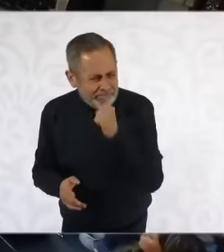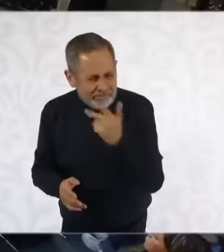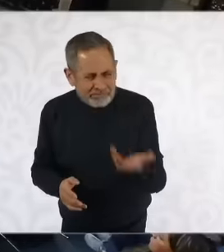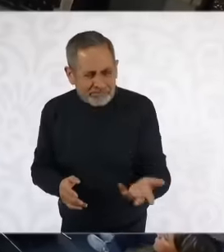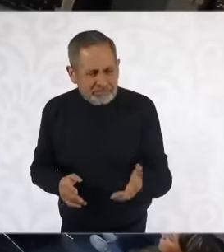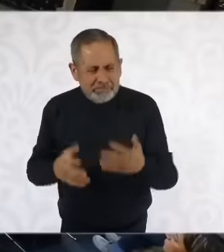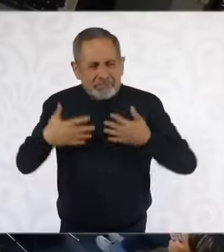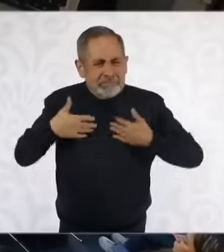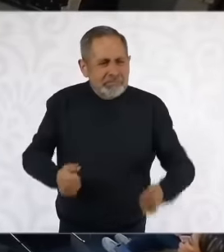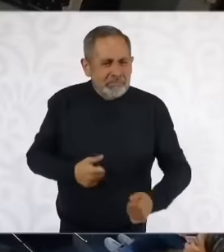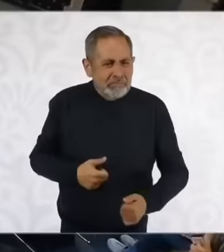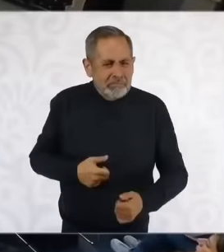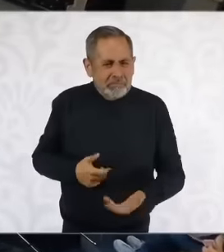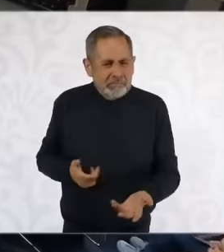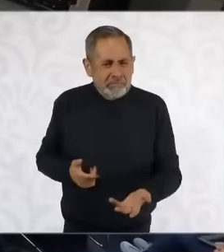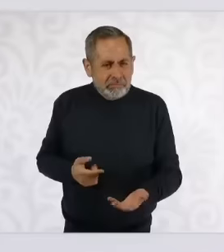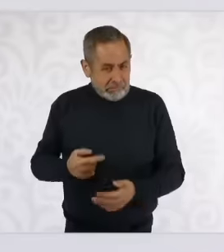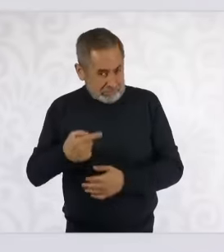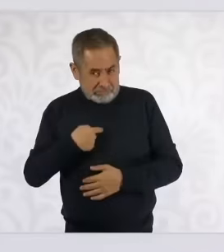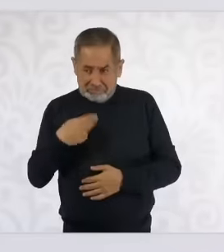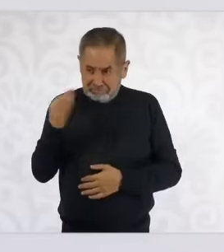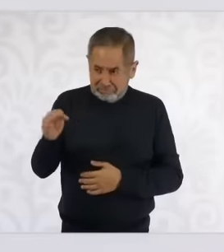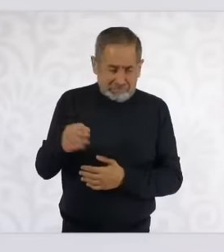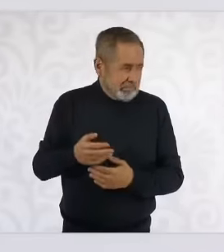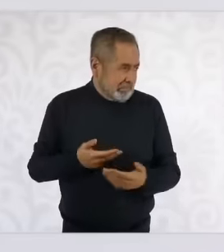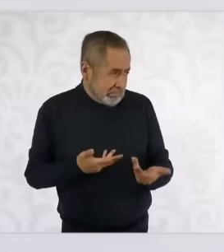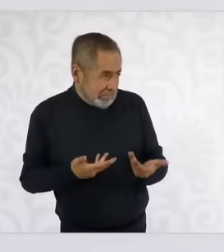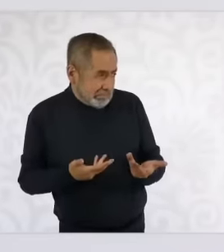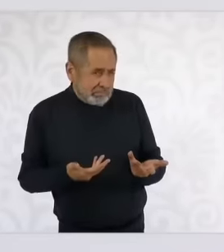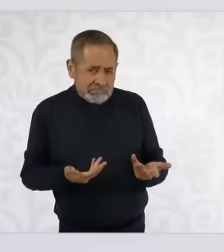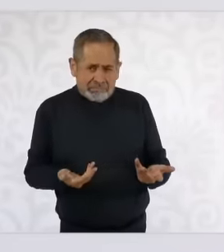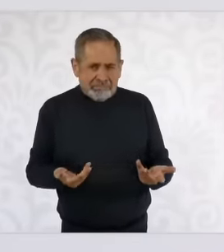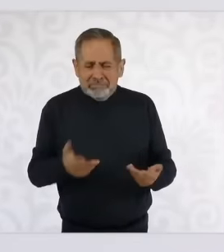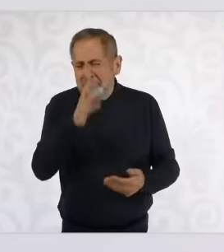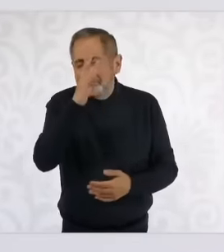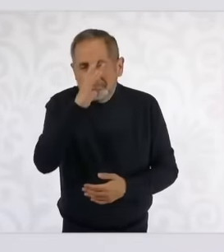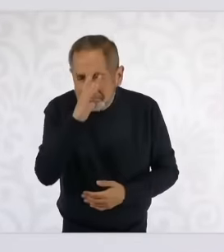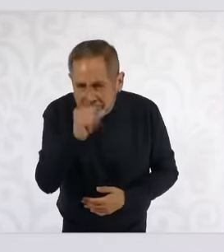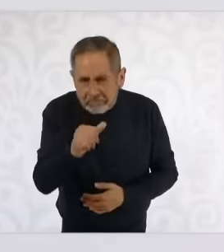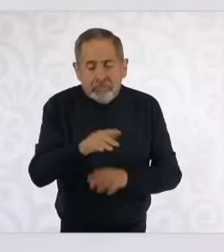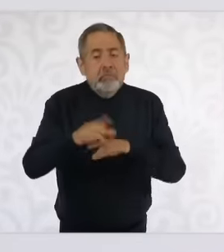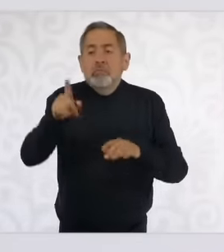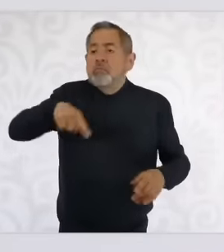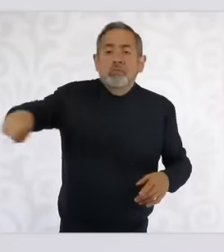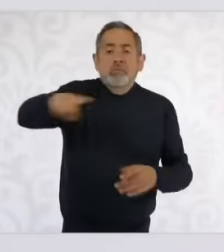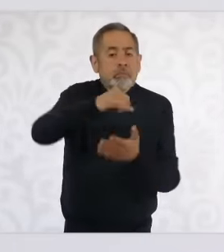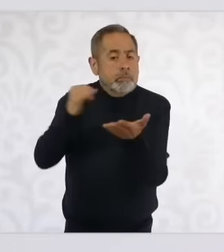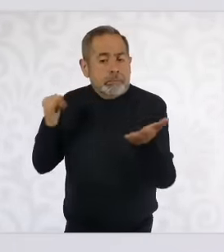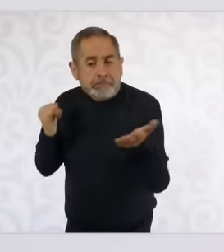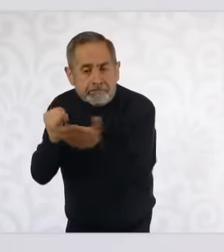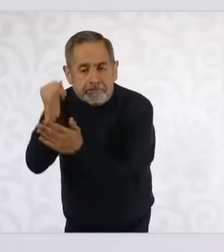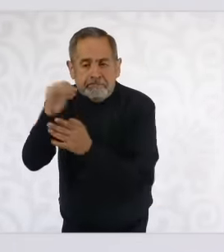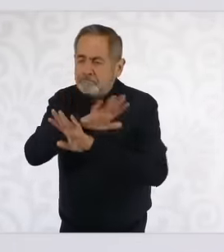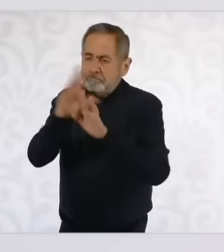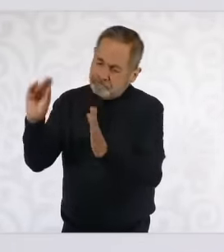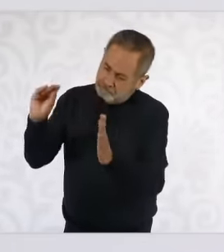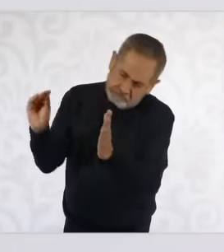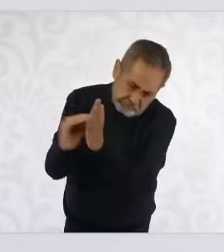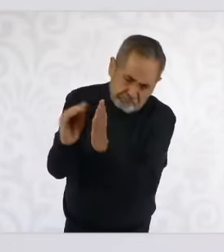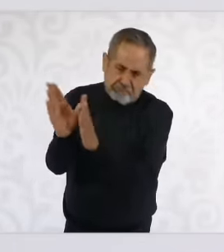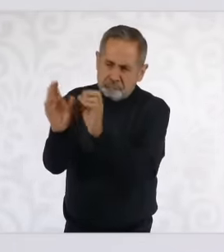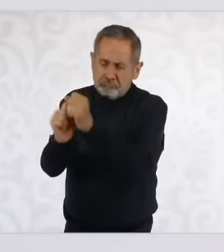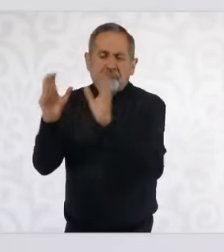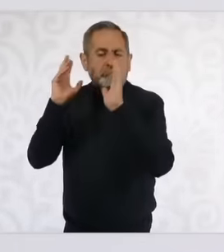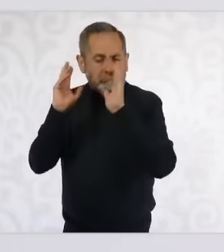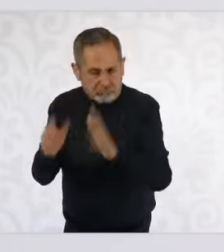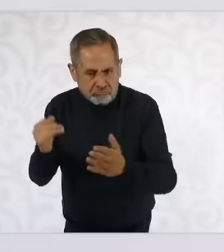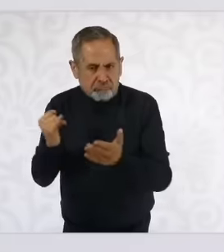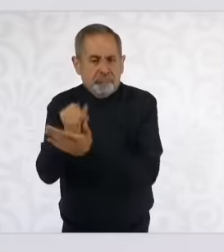understood, the people of Mexico made a decision. Democracy is the power